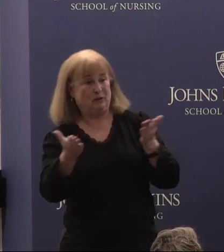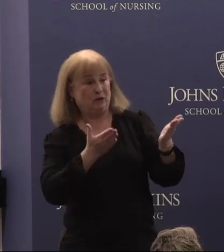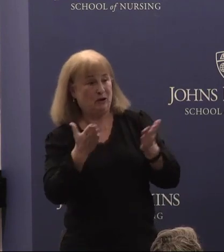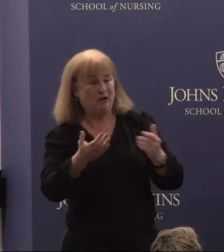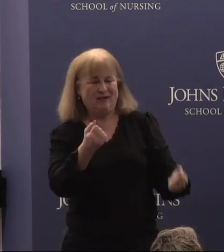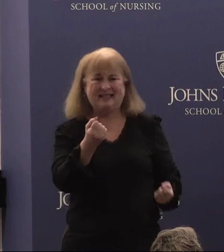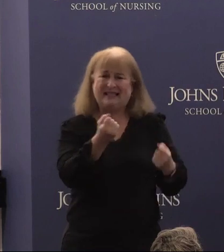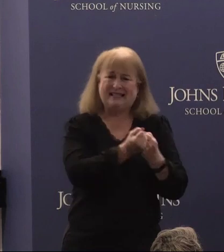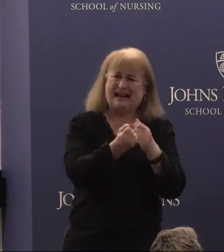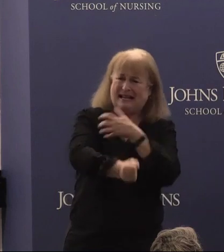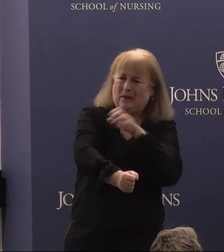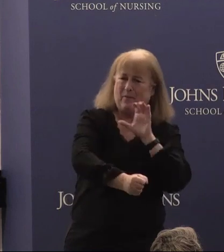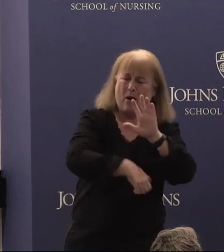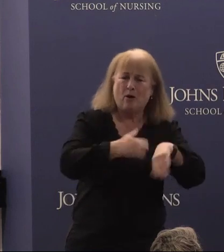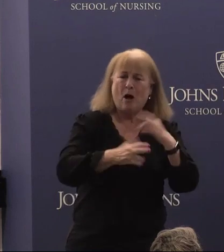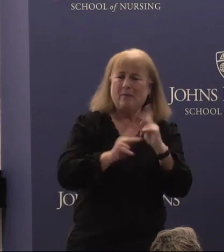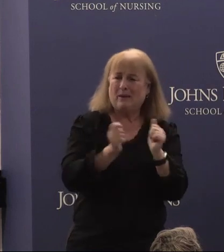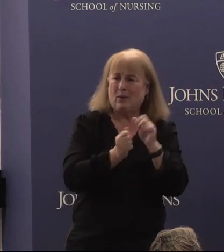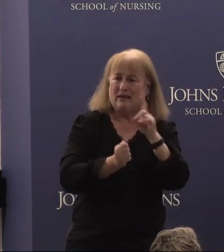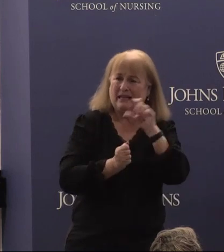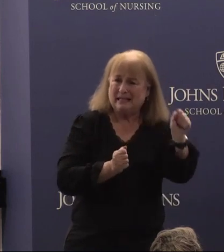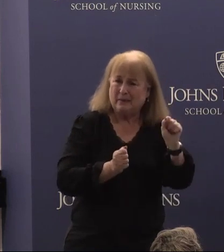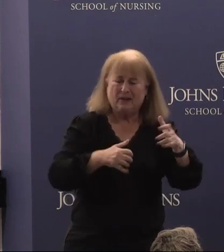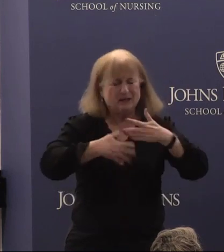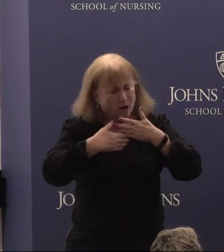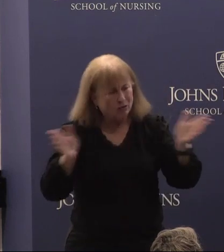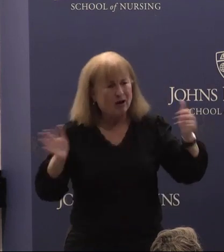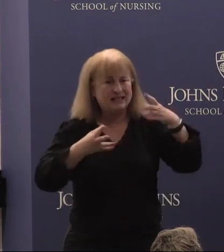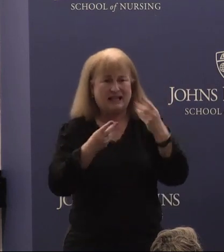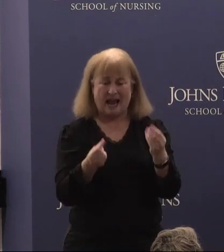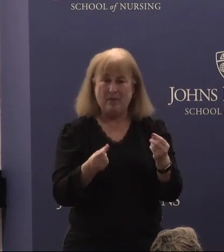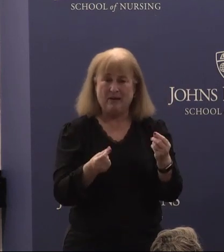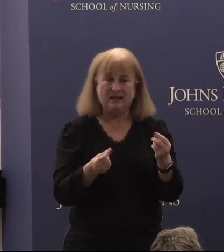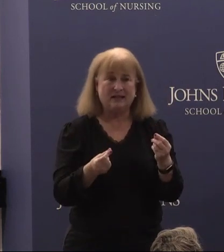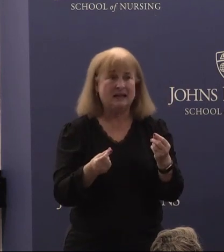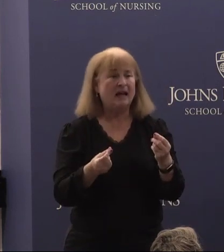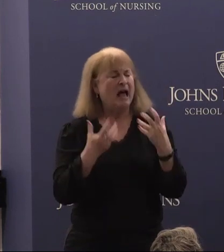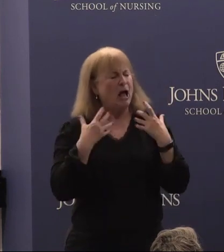and and Empower all those with disabilities across our campuses. As a trusted member of the task